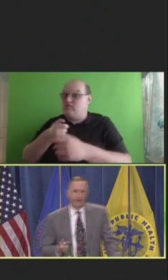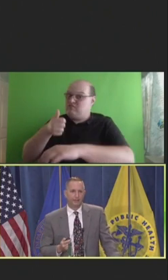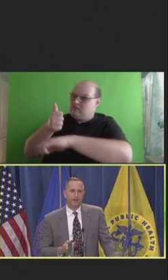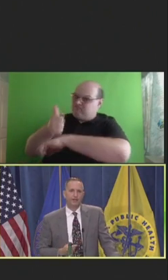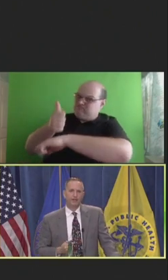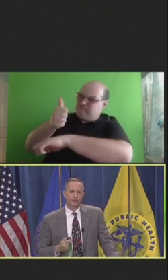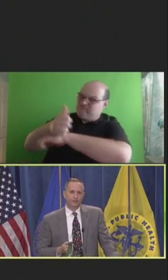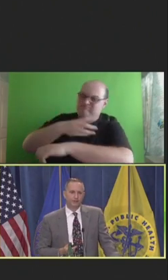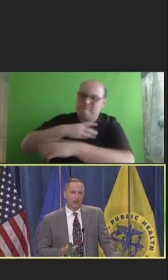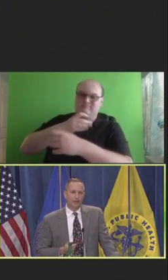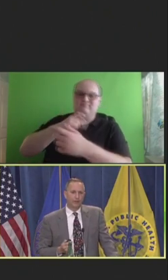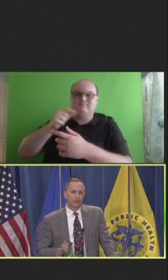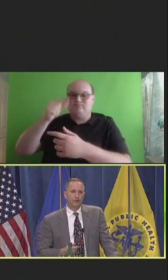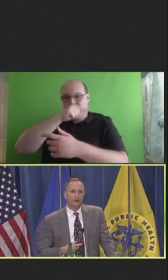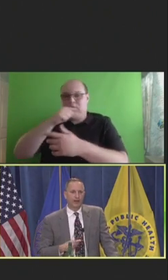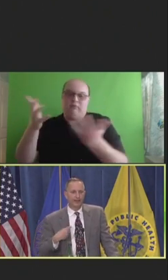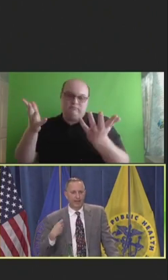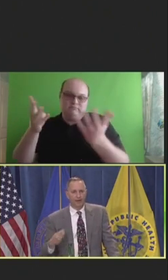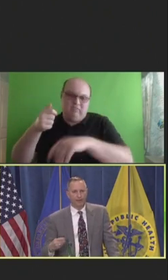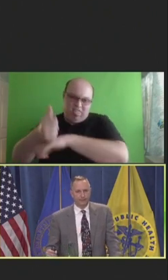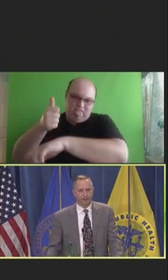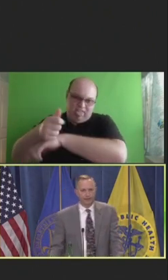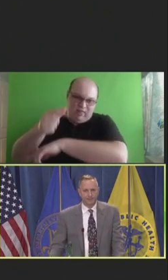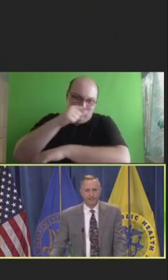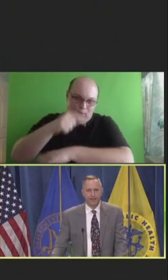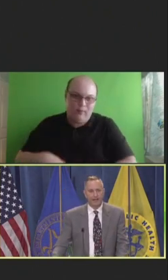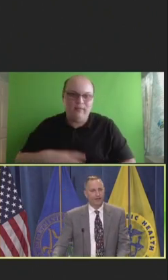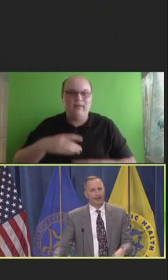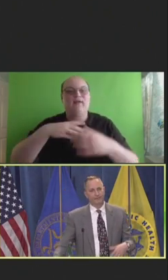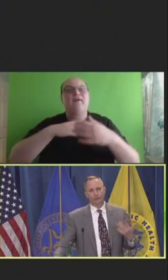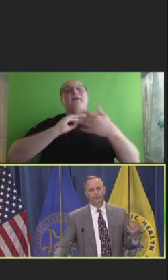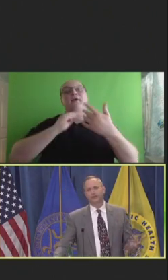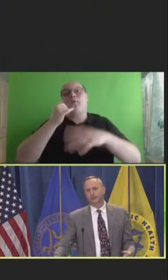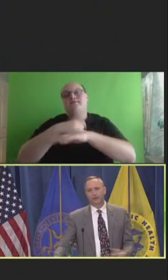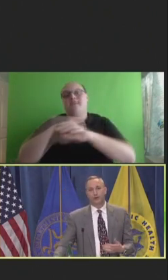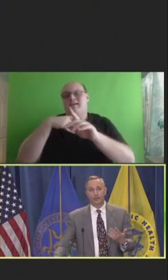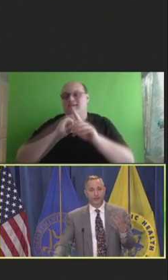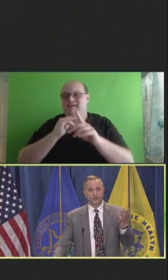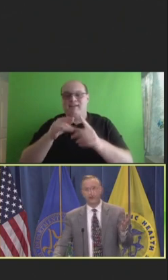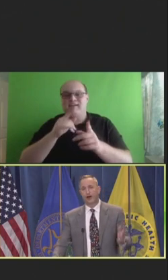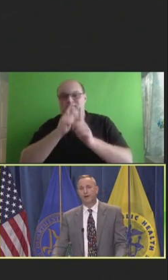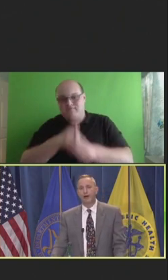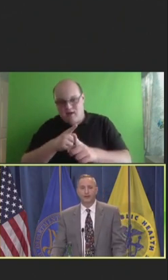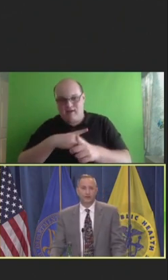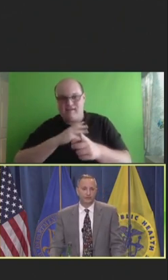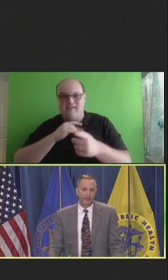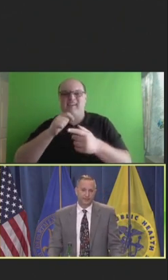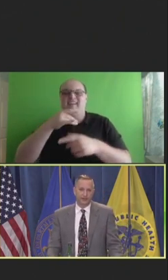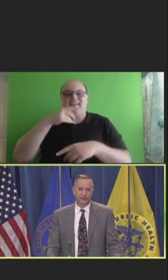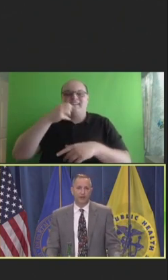So, as a result, we created a counter response. And after three years of work, we launched a nonprofit called Shots Heard Around the